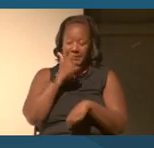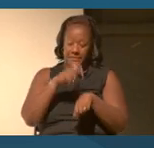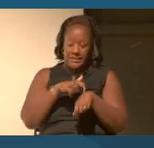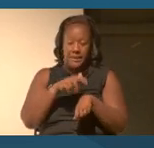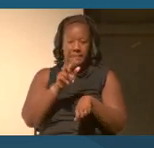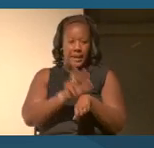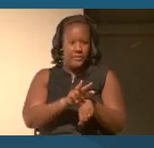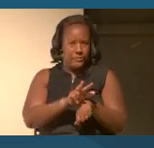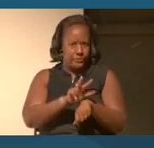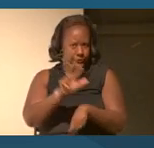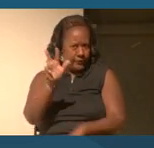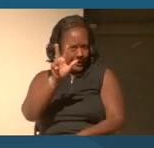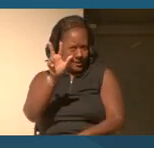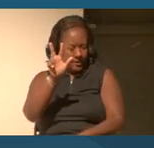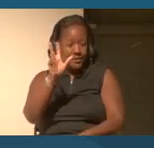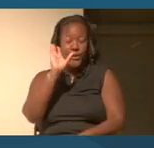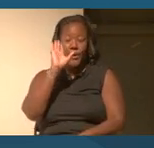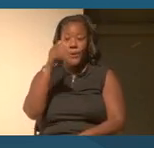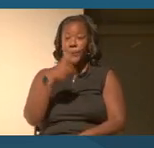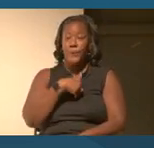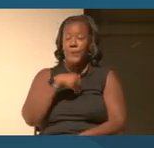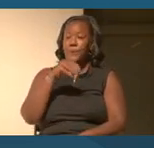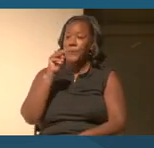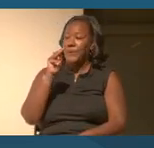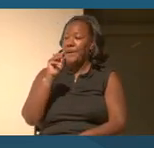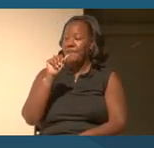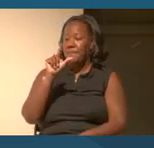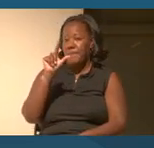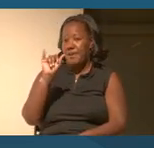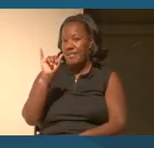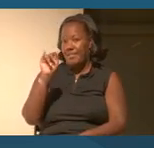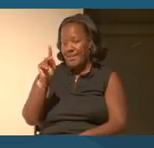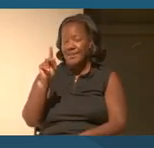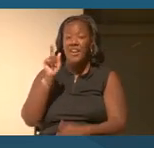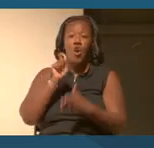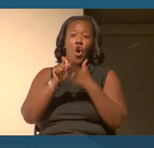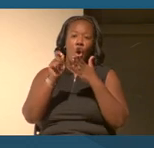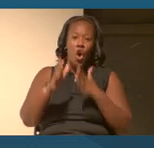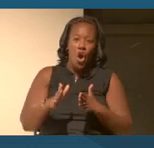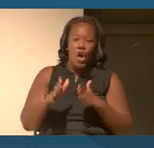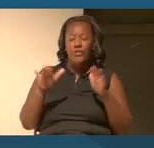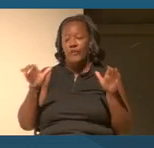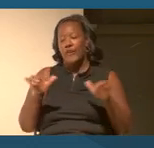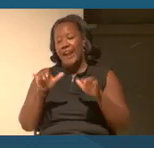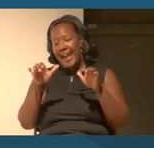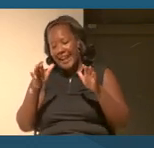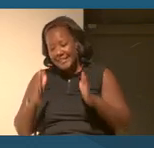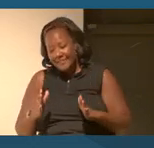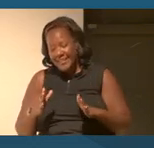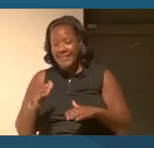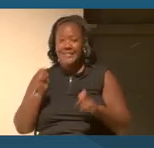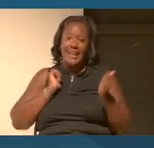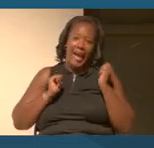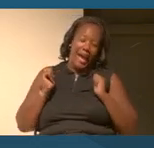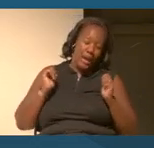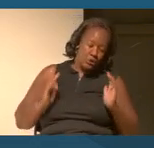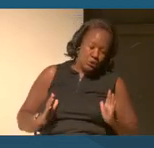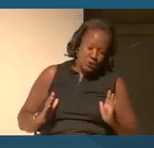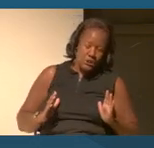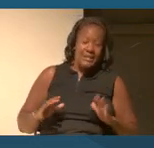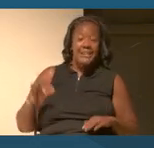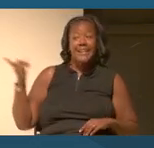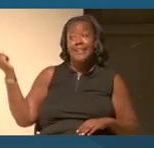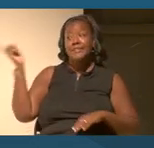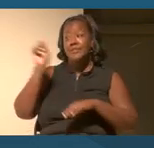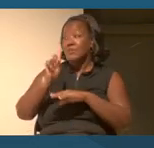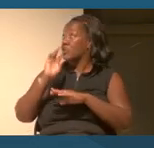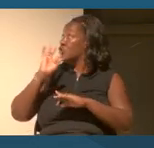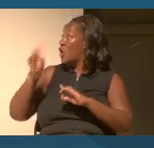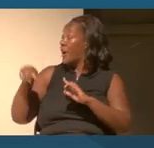We will have Malik Pancholi joining us, author, activist, actor to talk about centering the